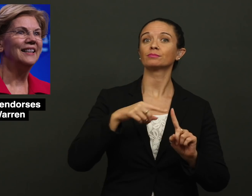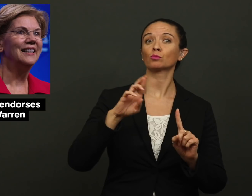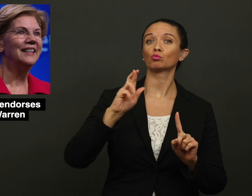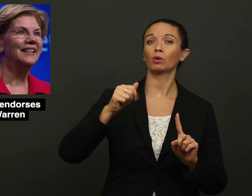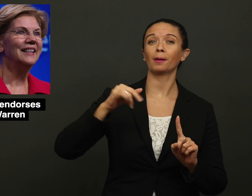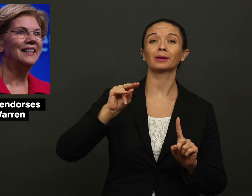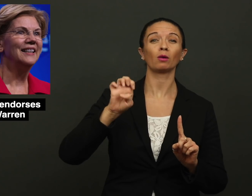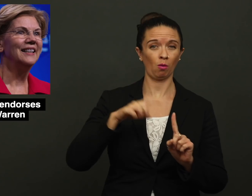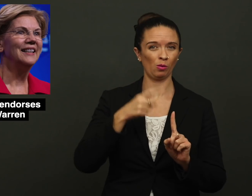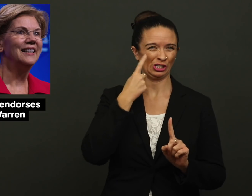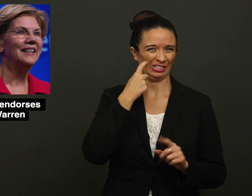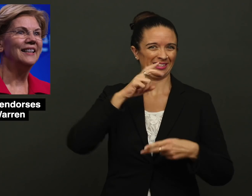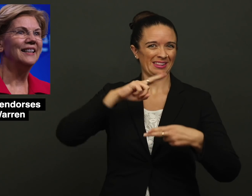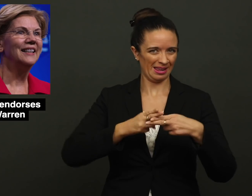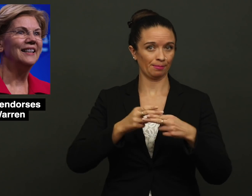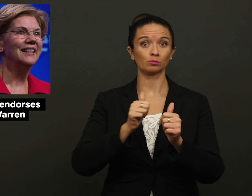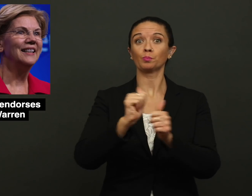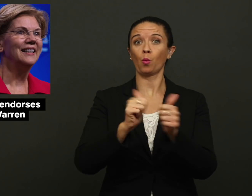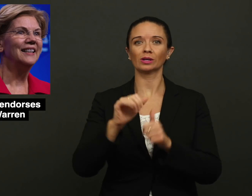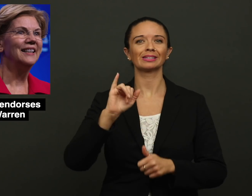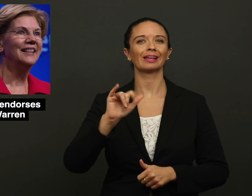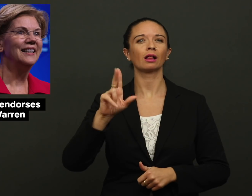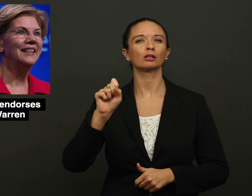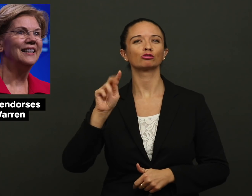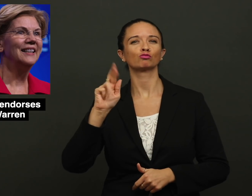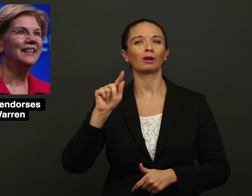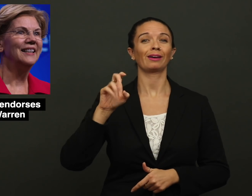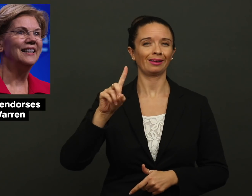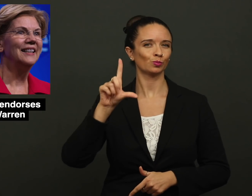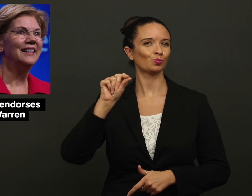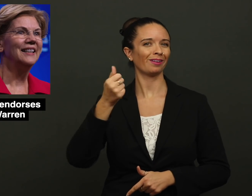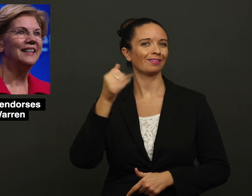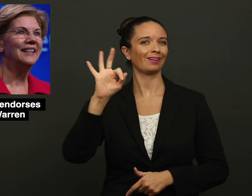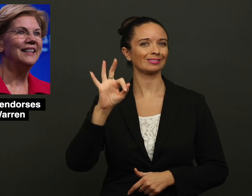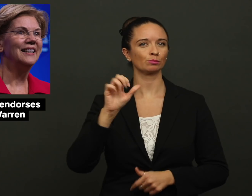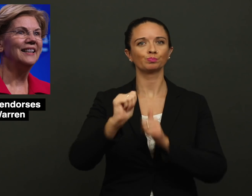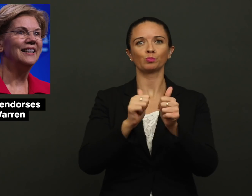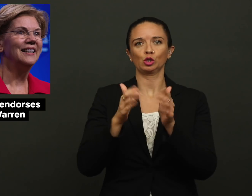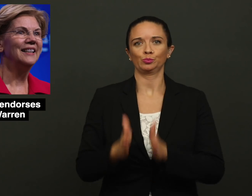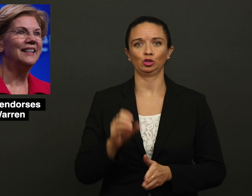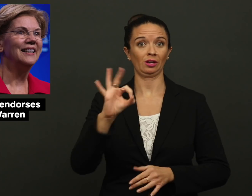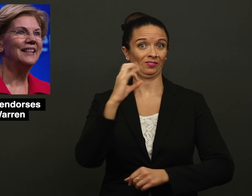Rapinoe was just named Sports Illustrated’s 2019 Sportsperson